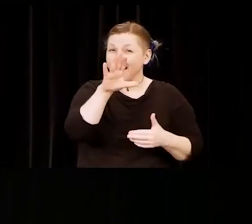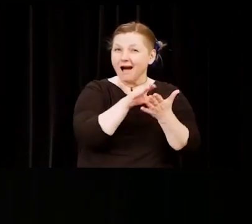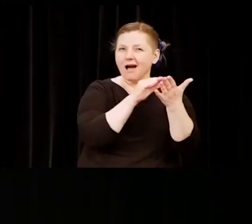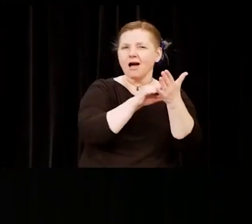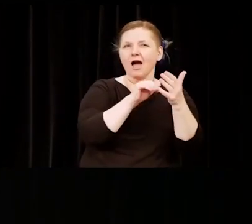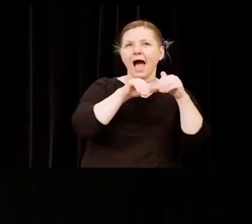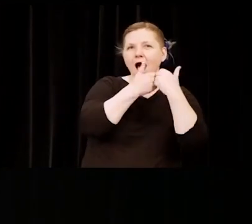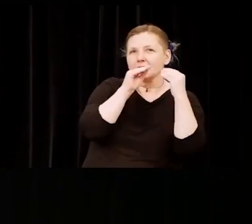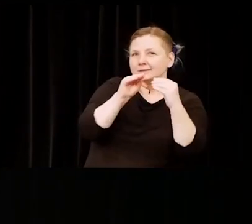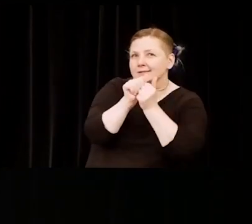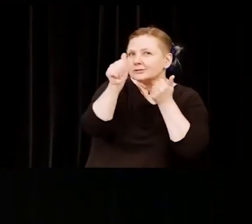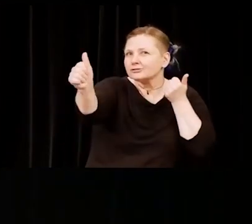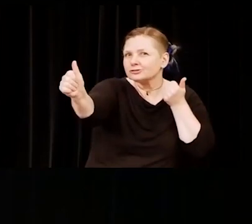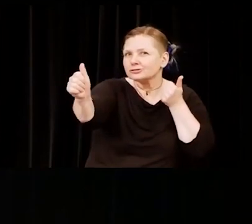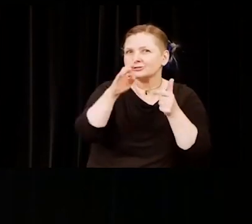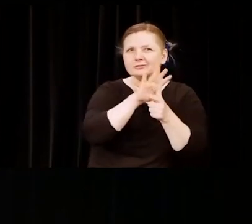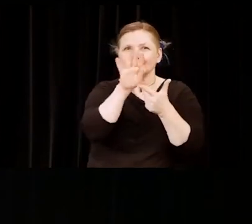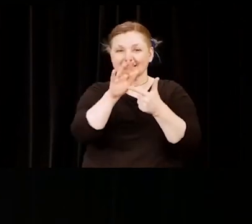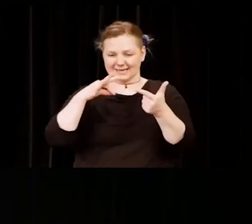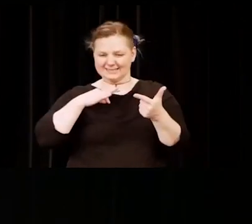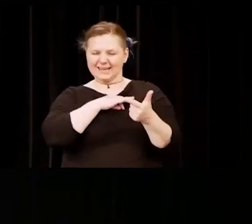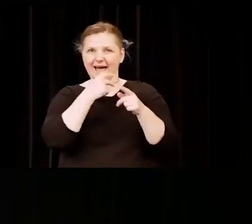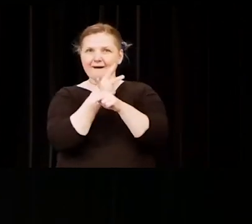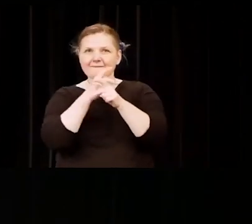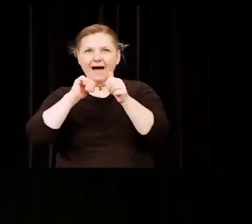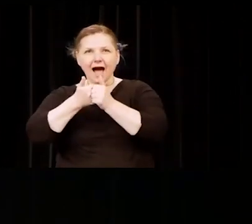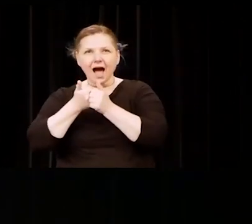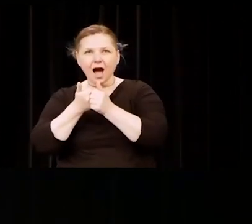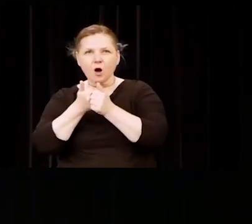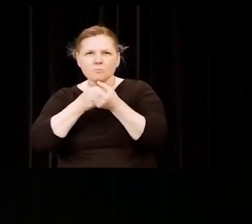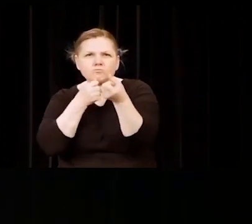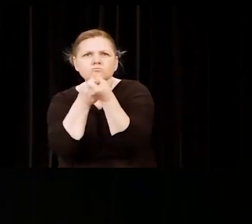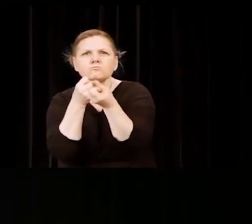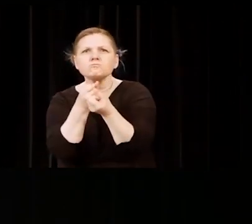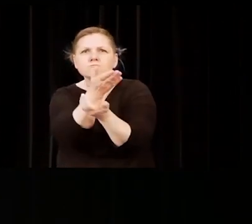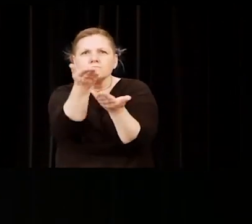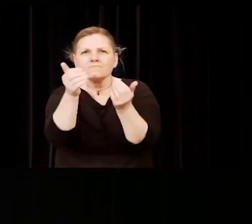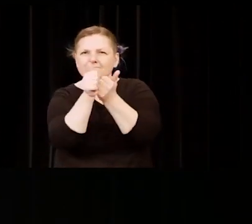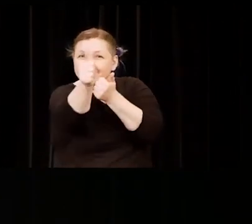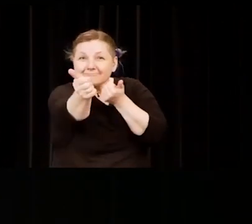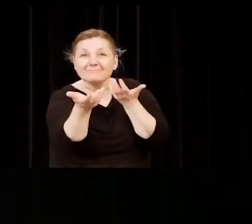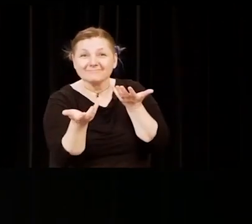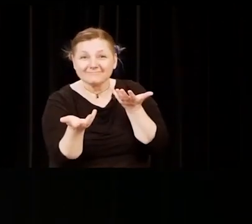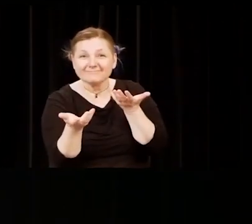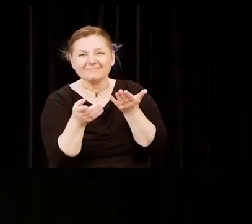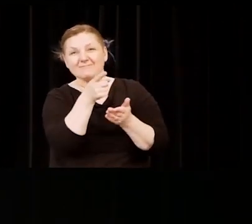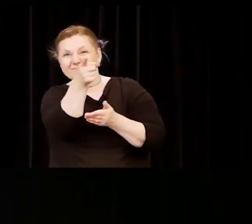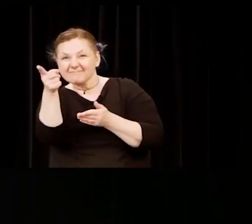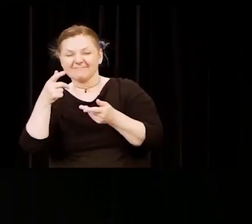Staff learned how to support you at a distance. You learned how to navigate new platforms